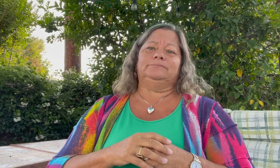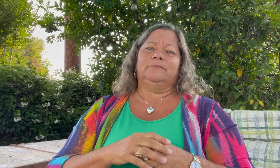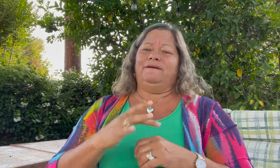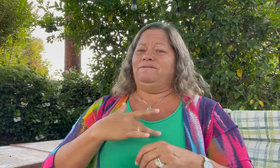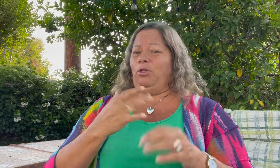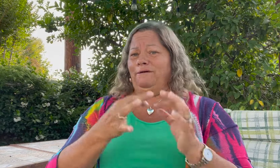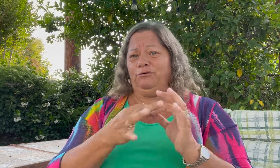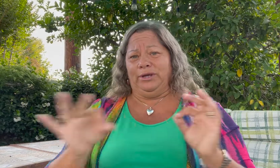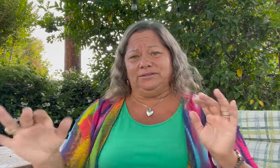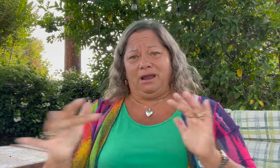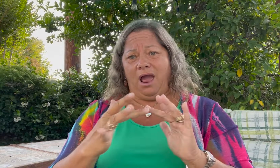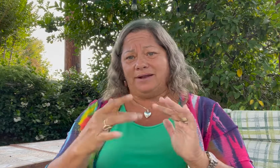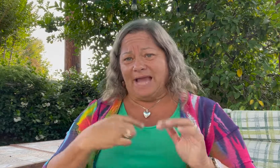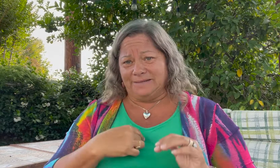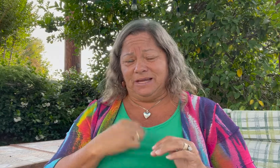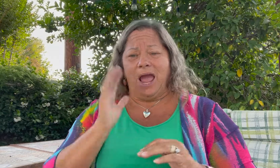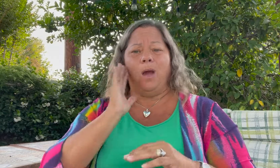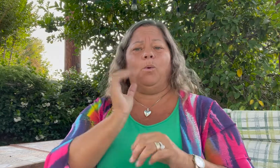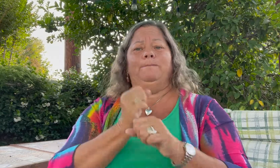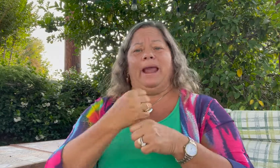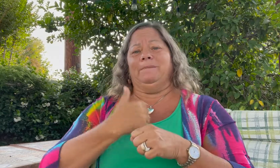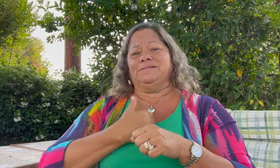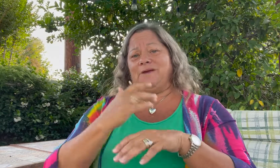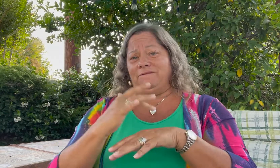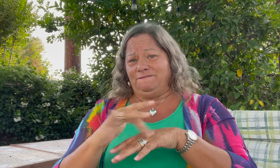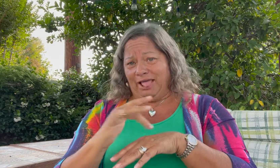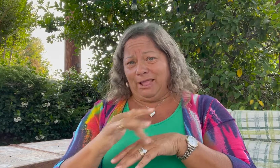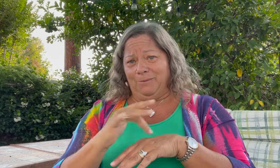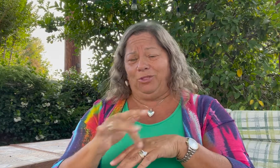feel free to contact me. I will make myself available.